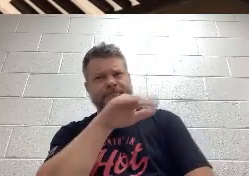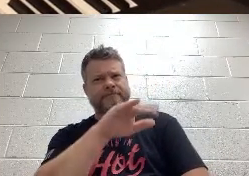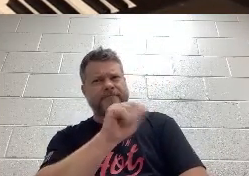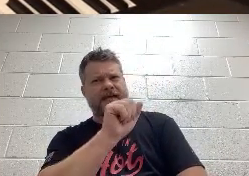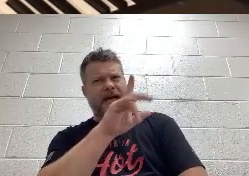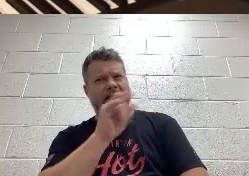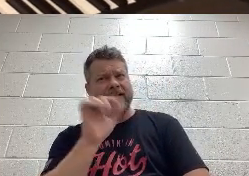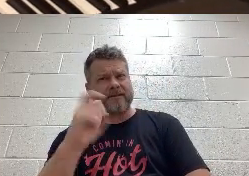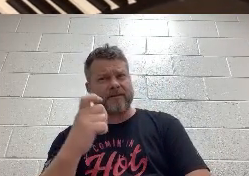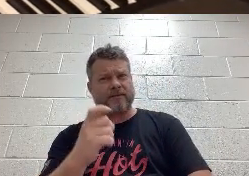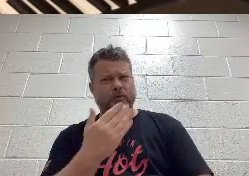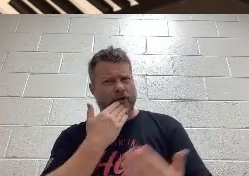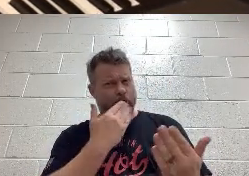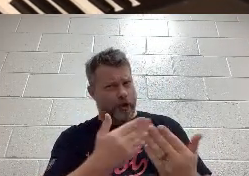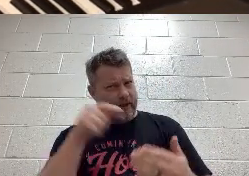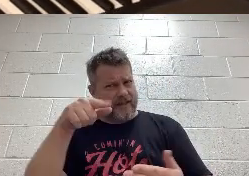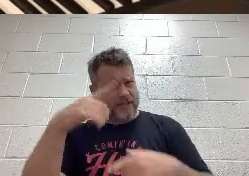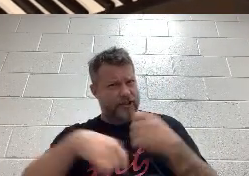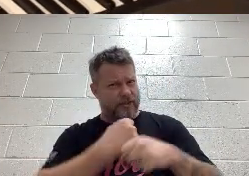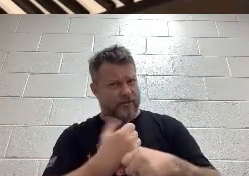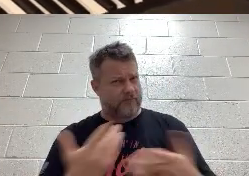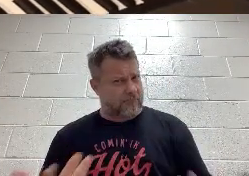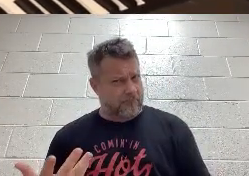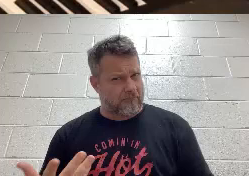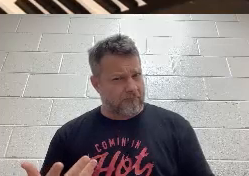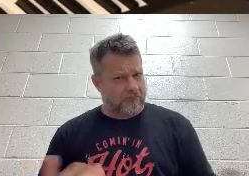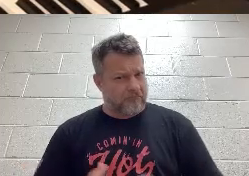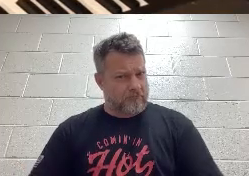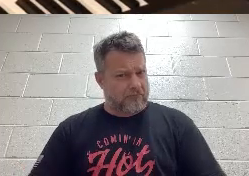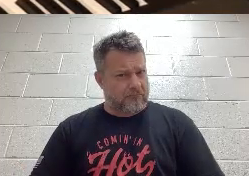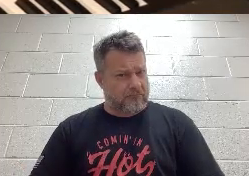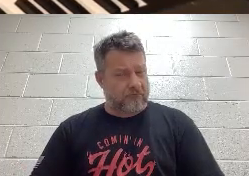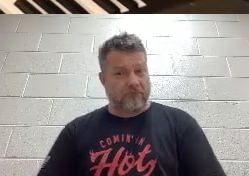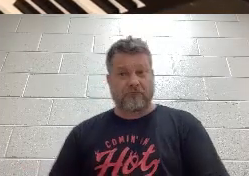Hey Alex were you a good kid this year? Yes.